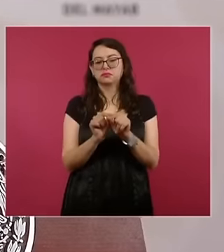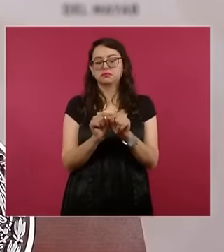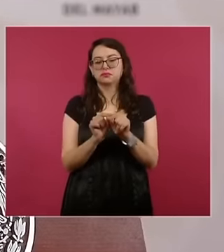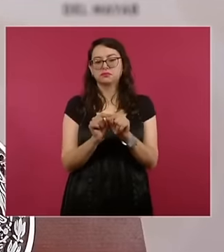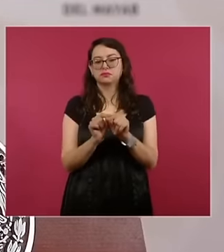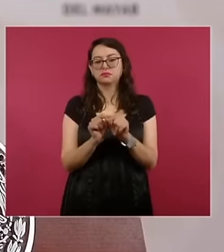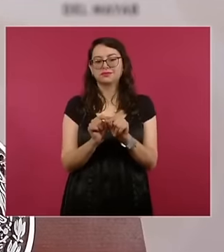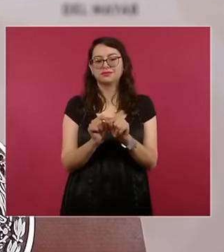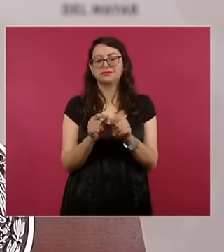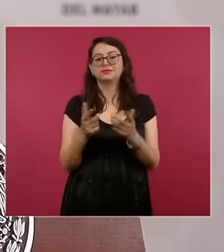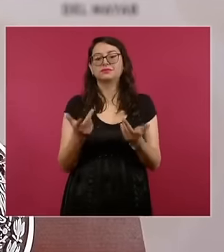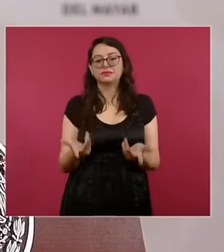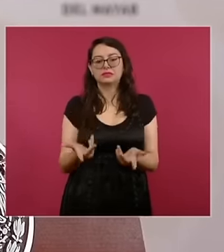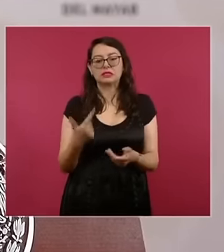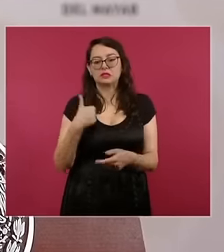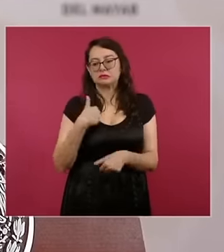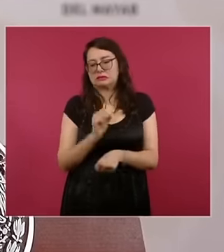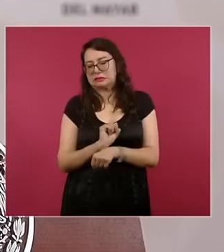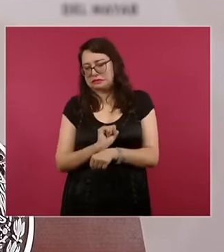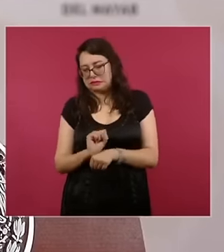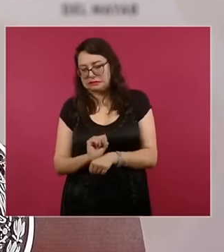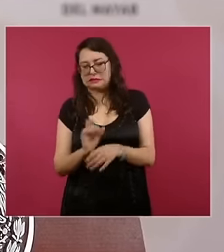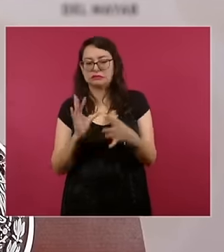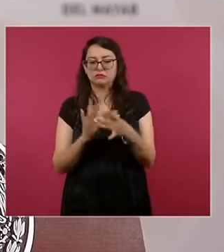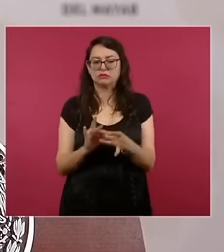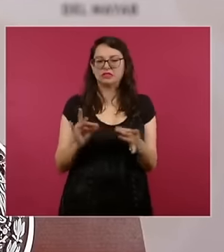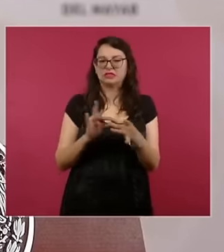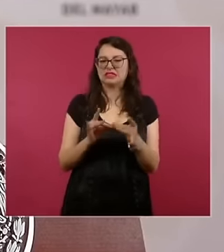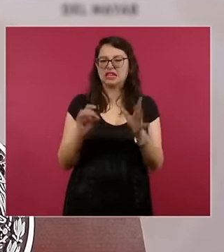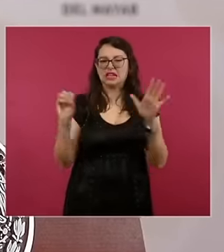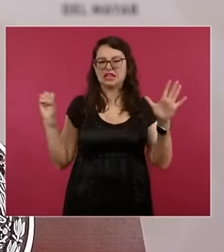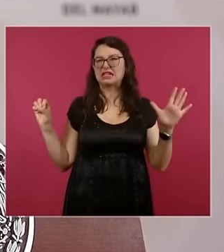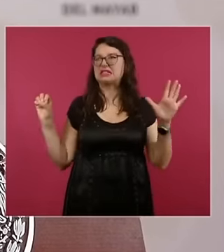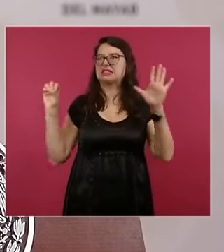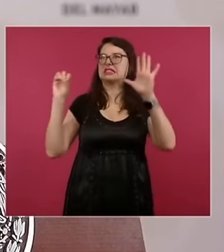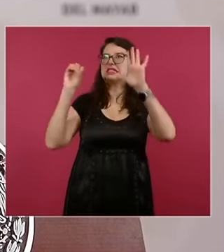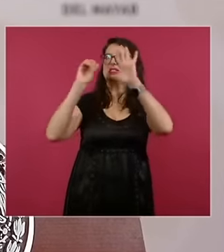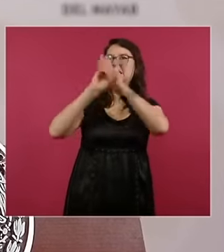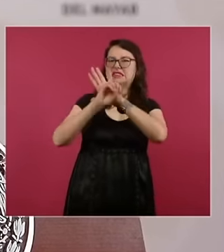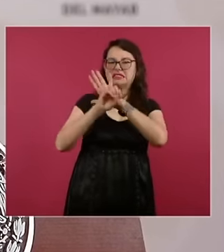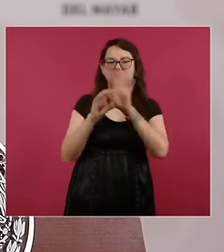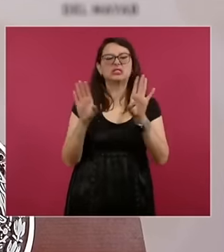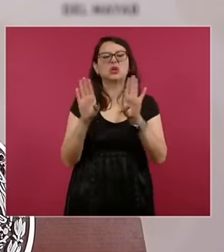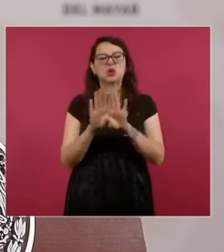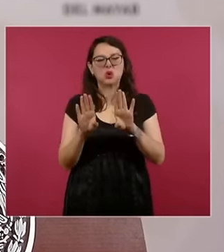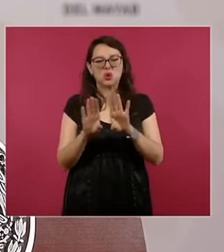I will try to understand how this matter of eclipses works Why they take place where